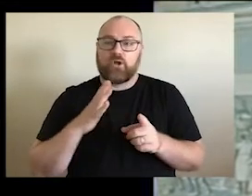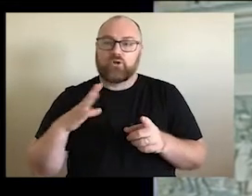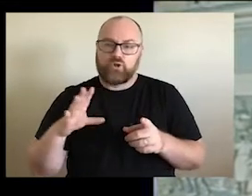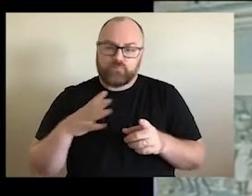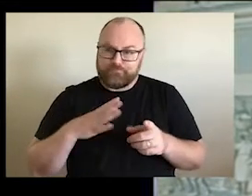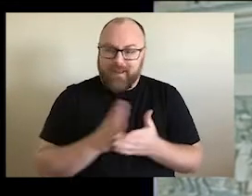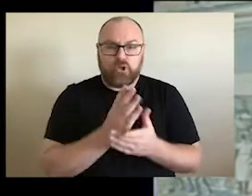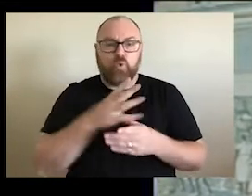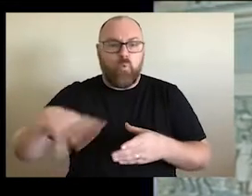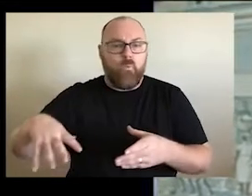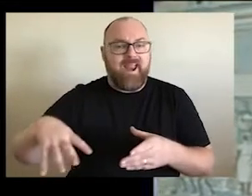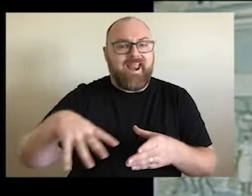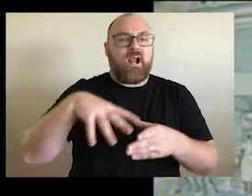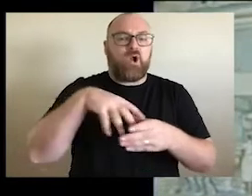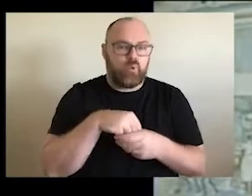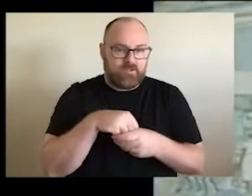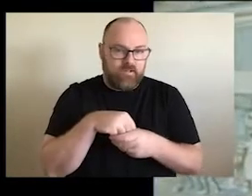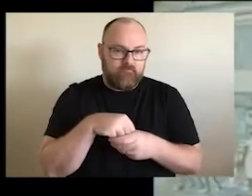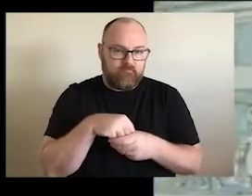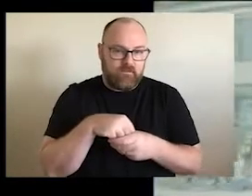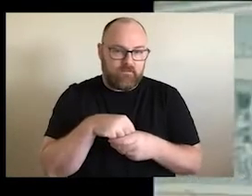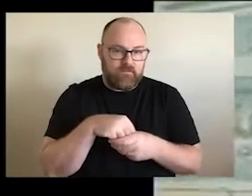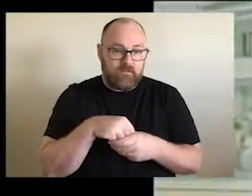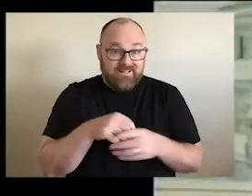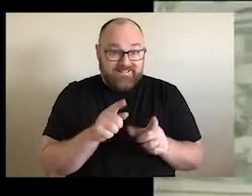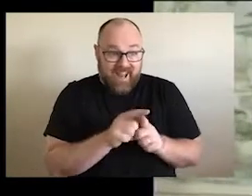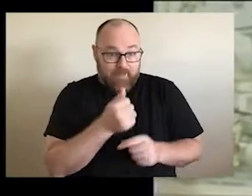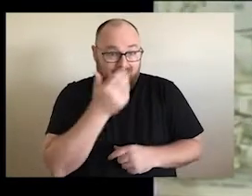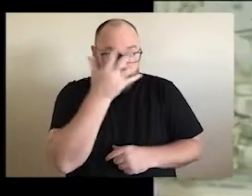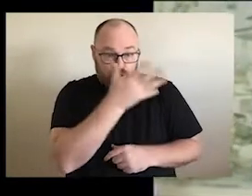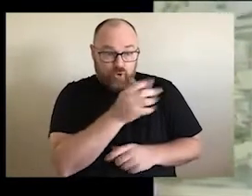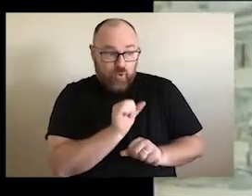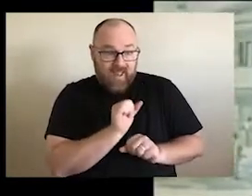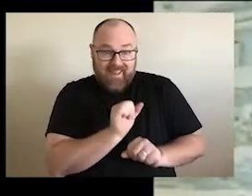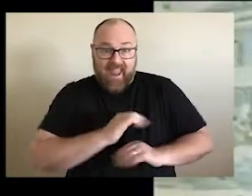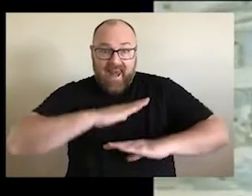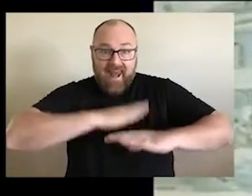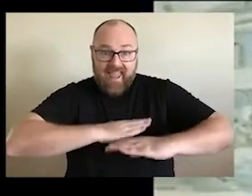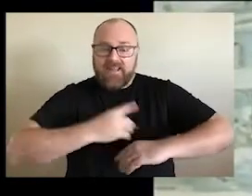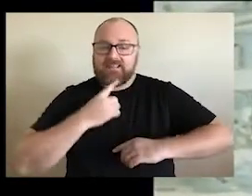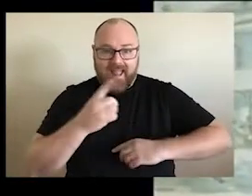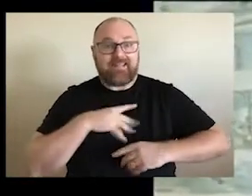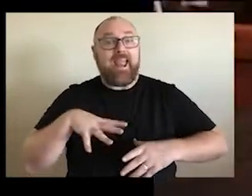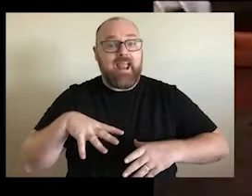just as the, the Aboriginal concept of land is inclusive. I